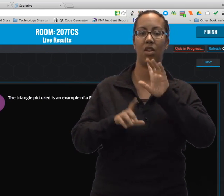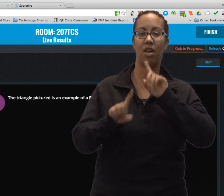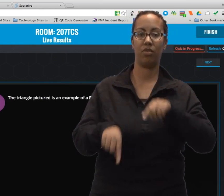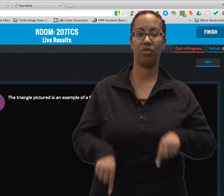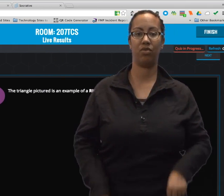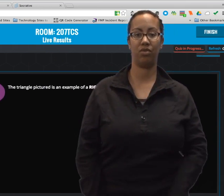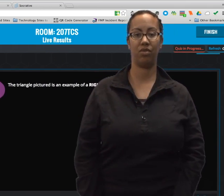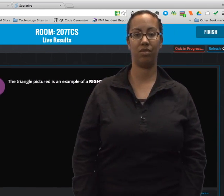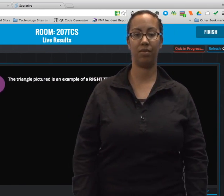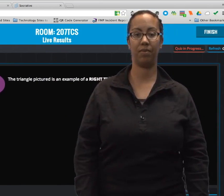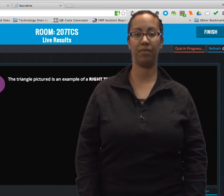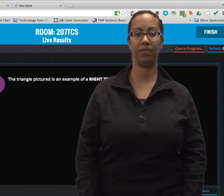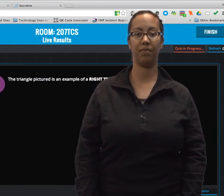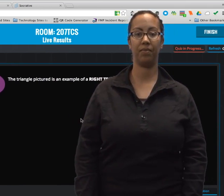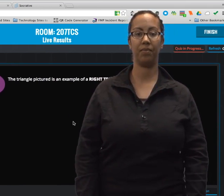and then they can submit their answers.